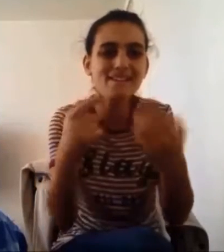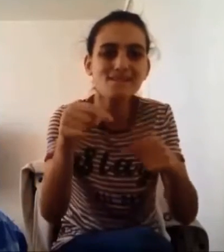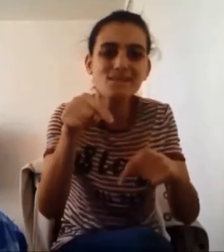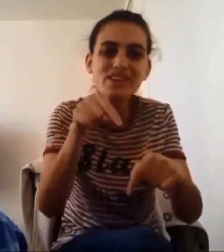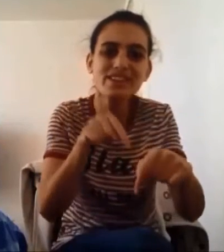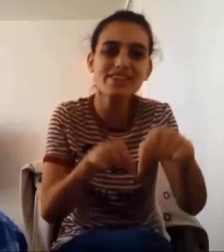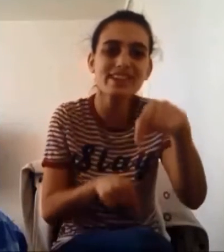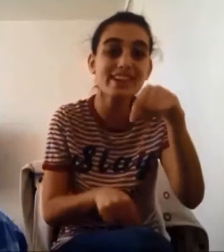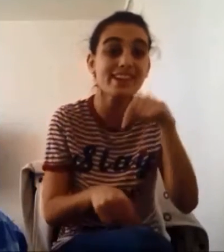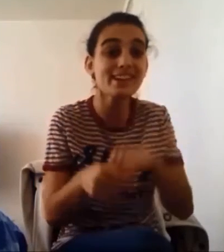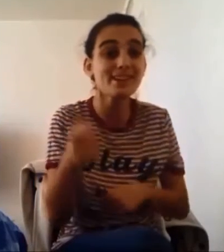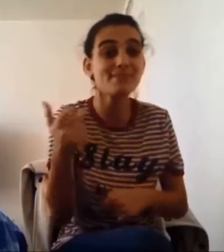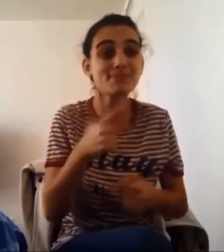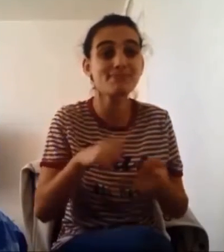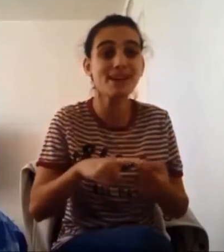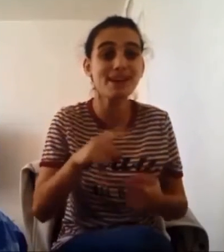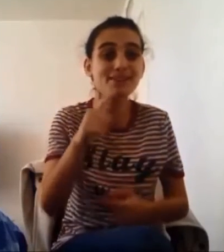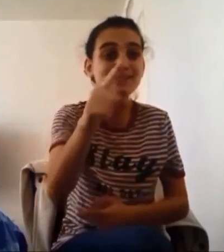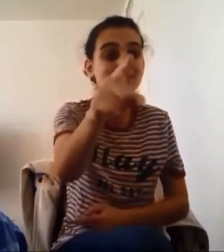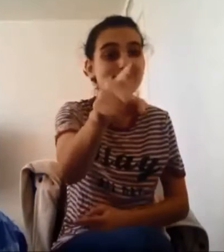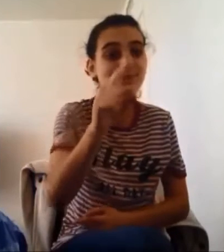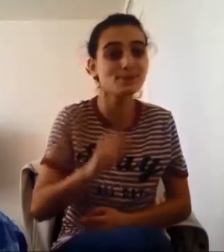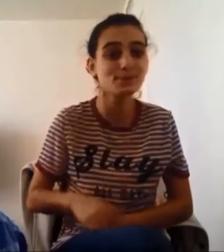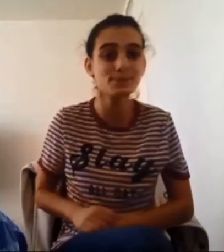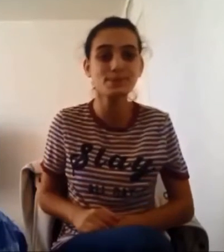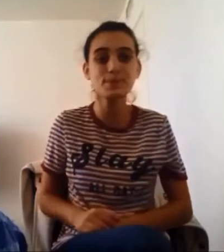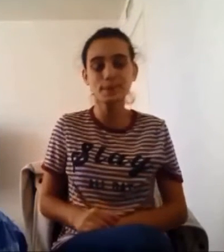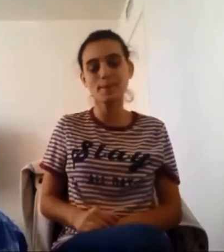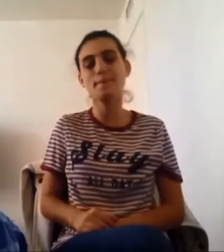Everything comes back to you